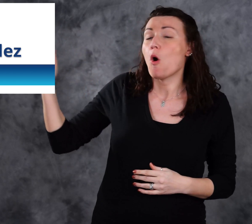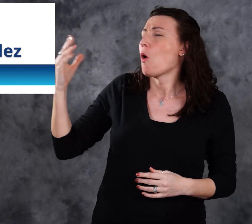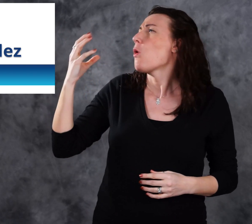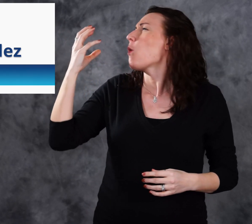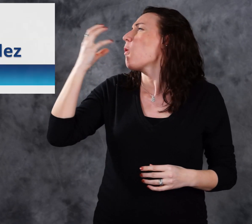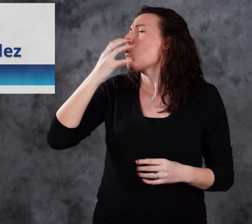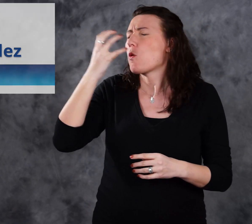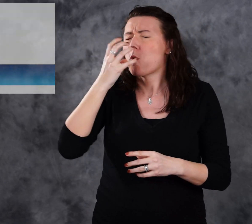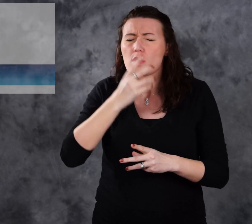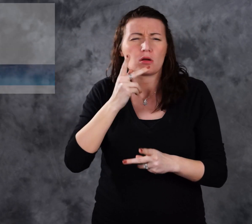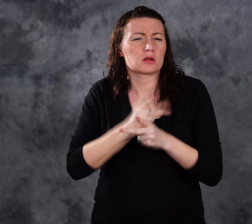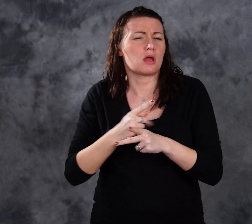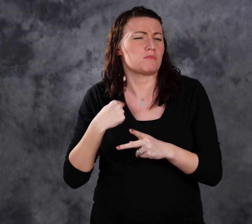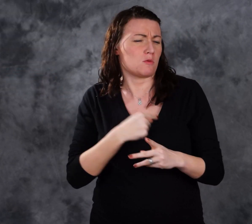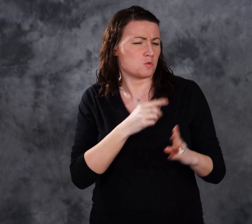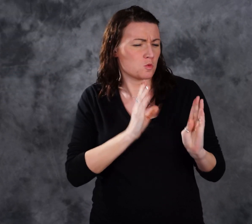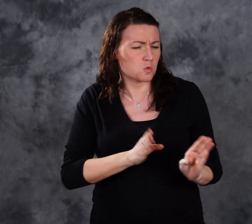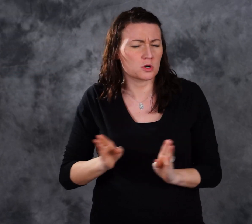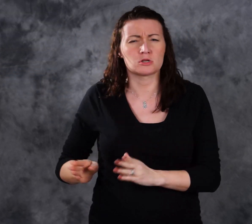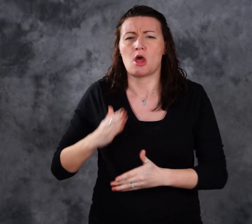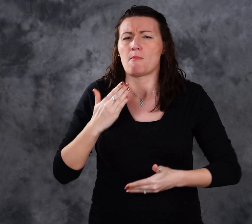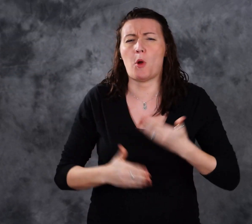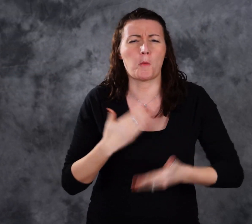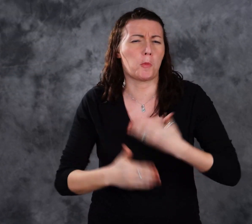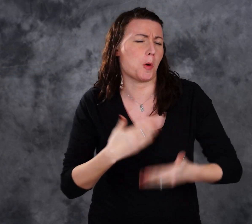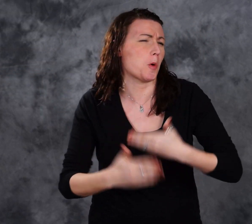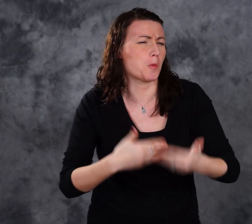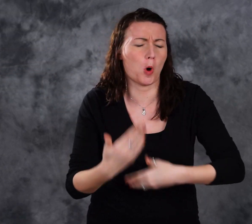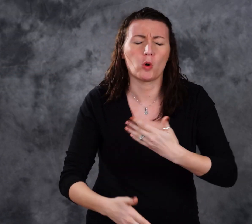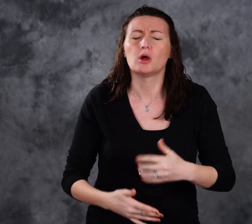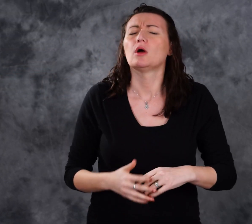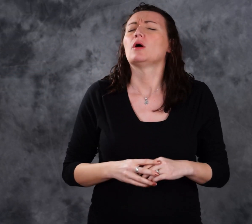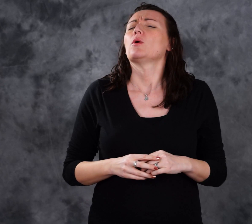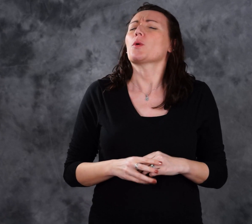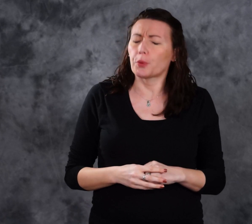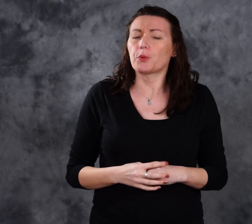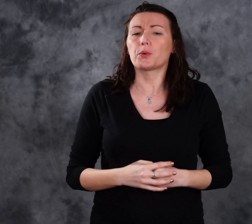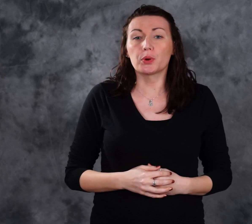who kept us organized and going.